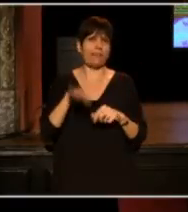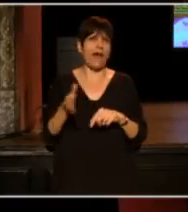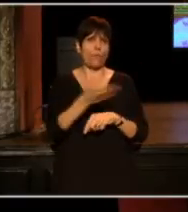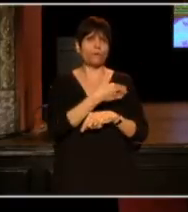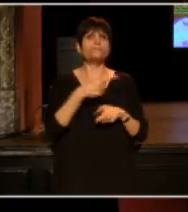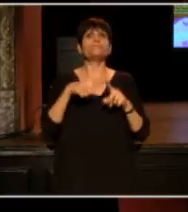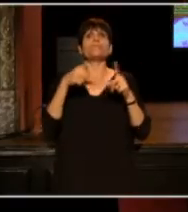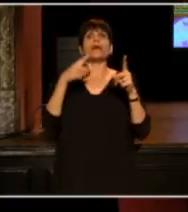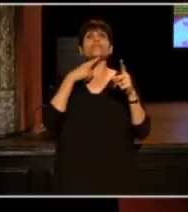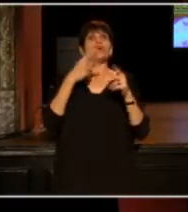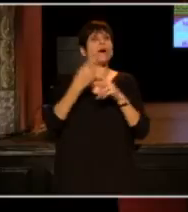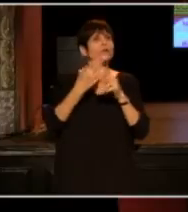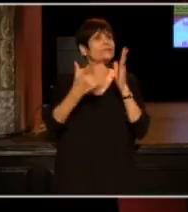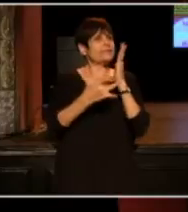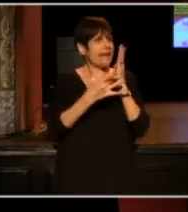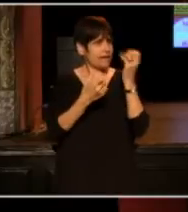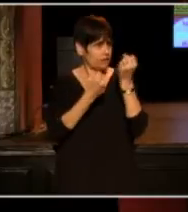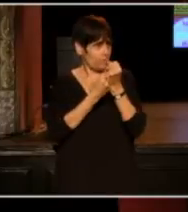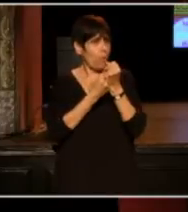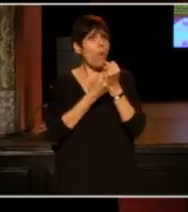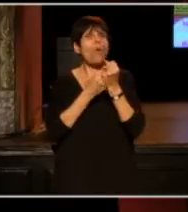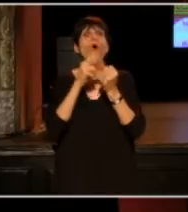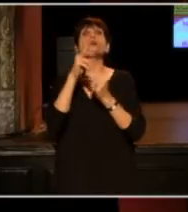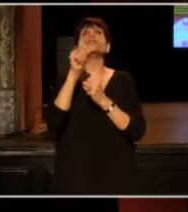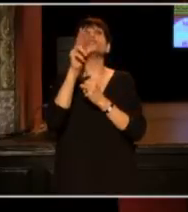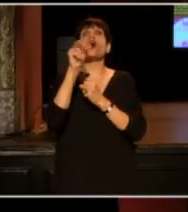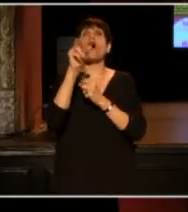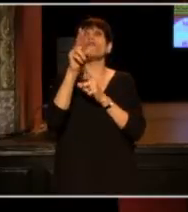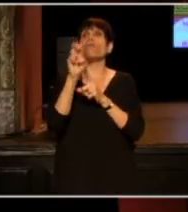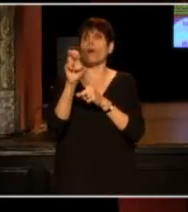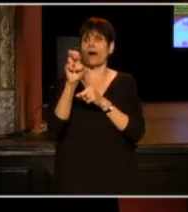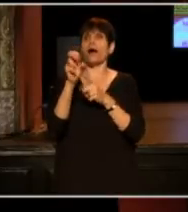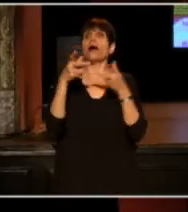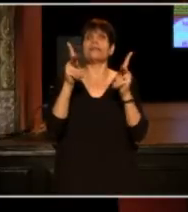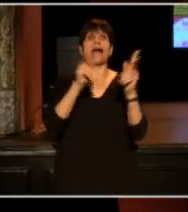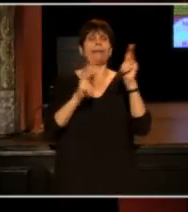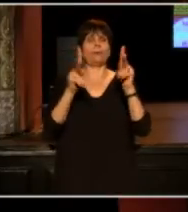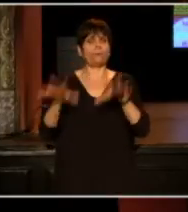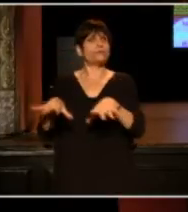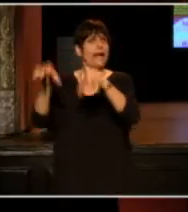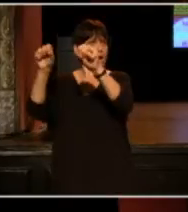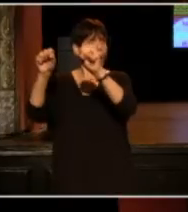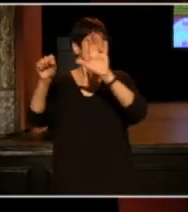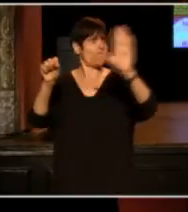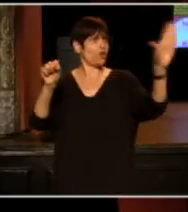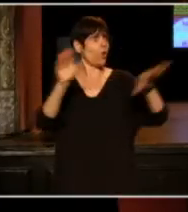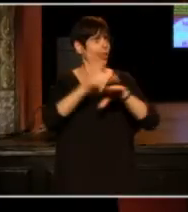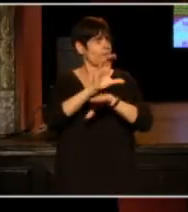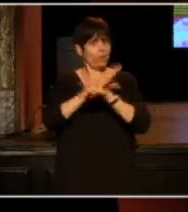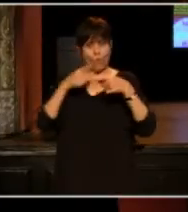so I used text support software that allows people to take over your computer when you are writing,